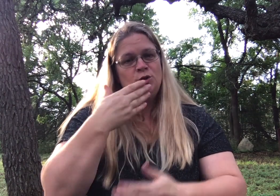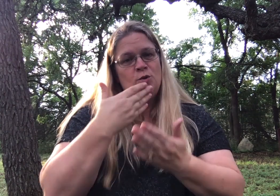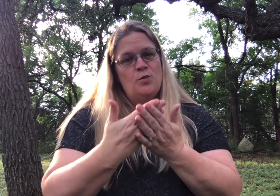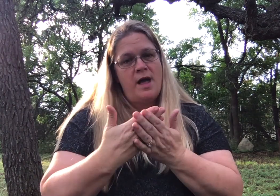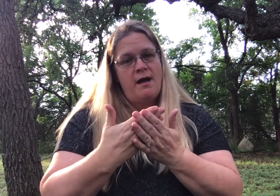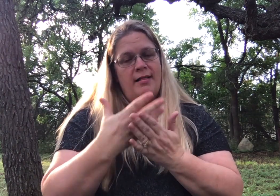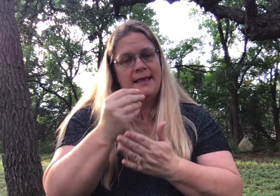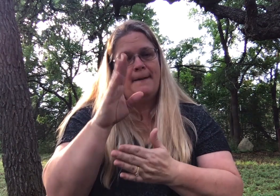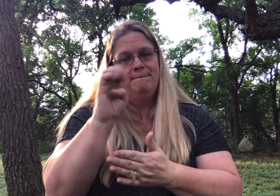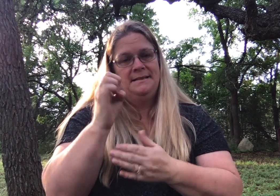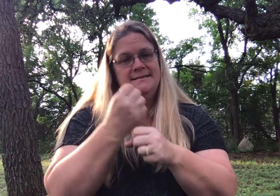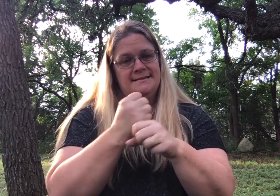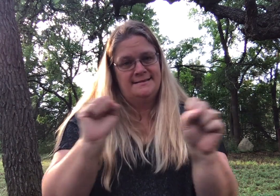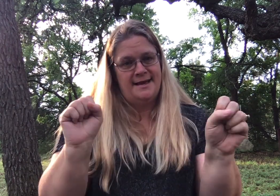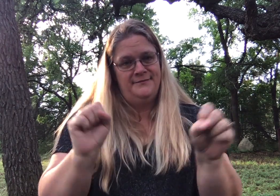Wishing you well and be safe.